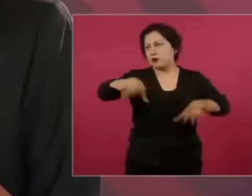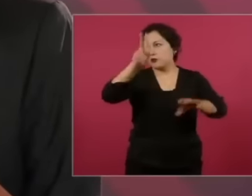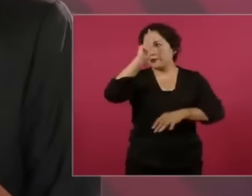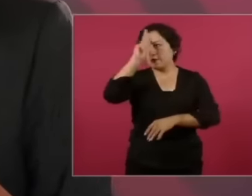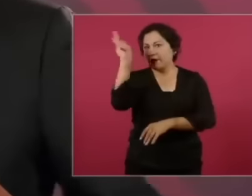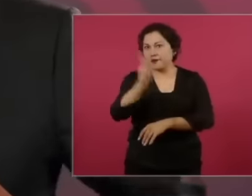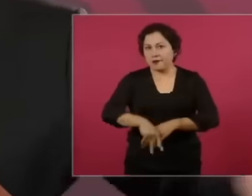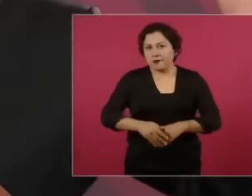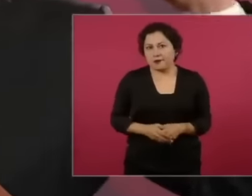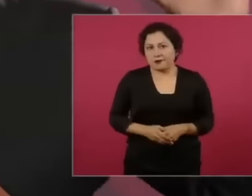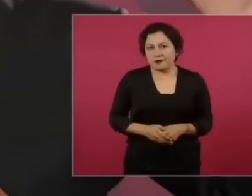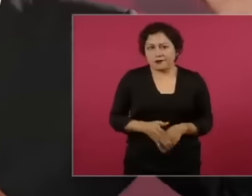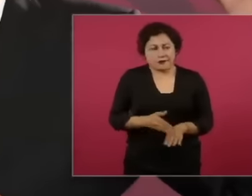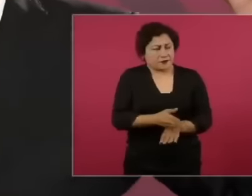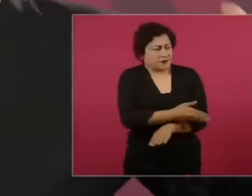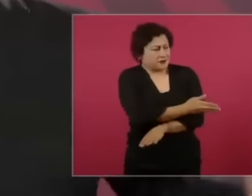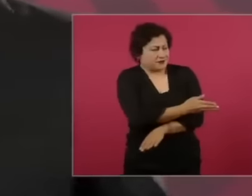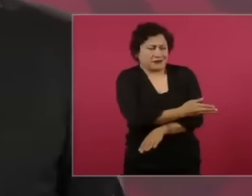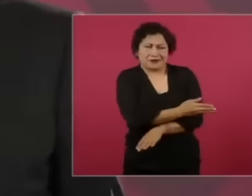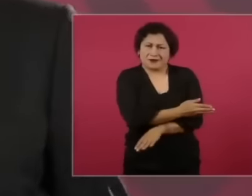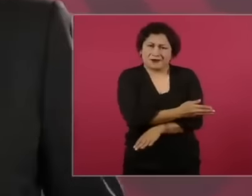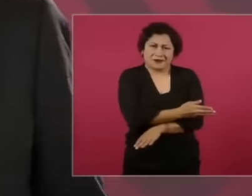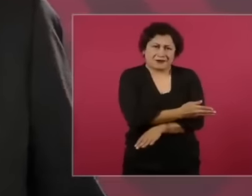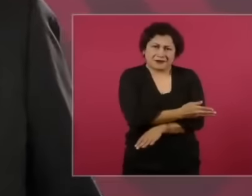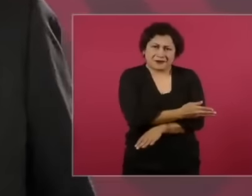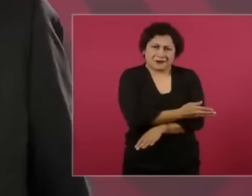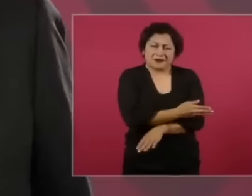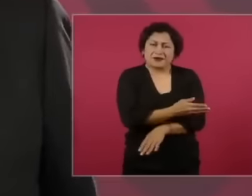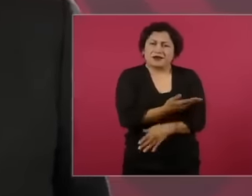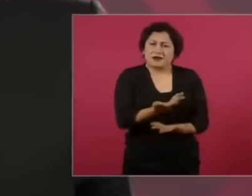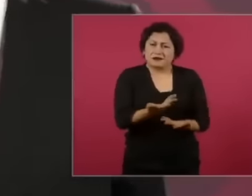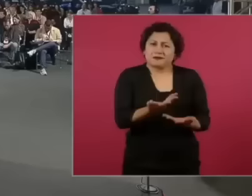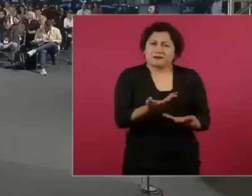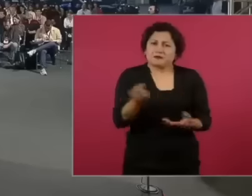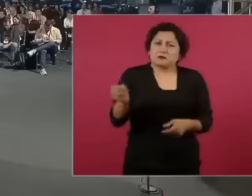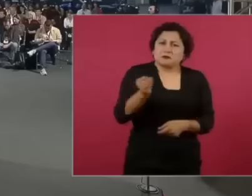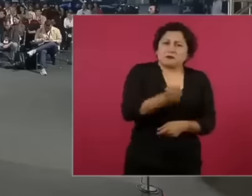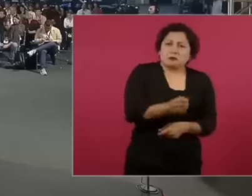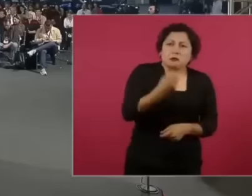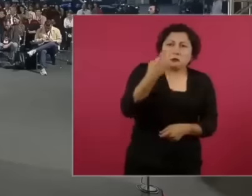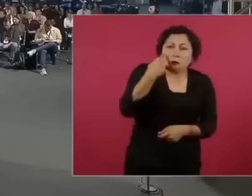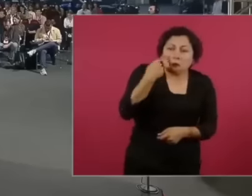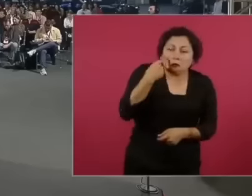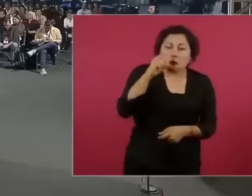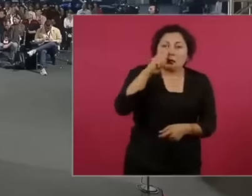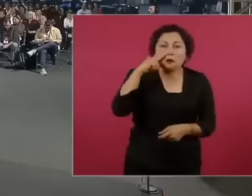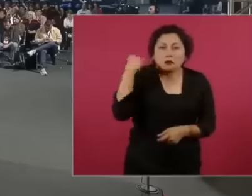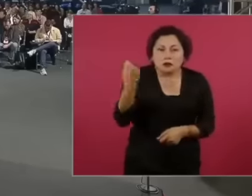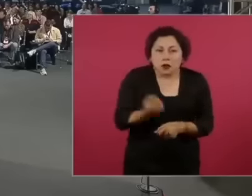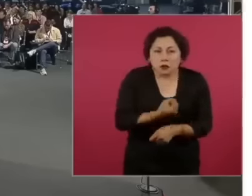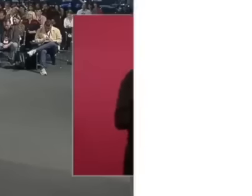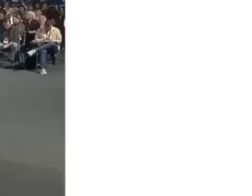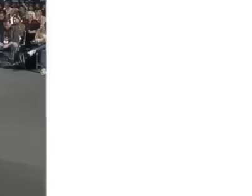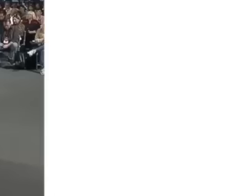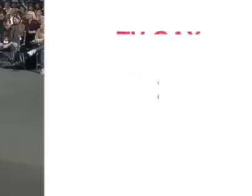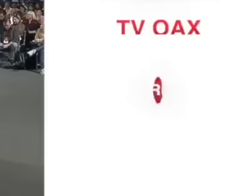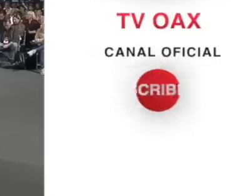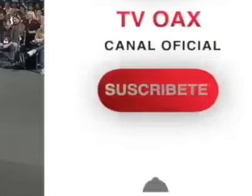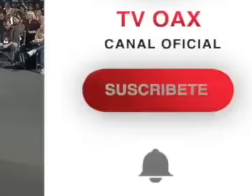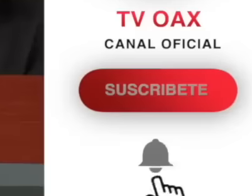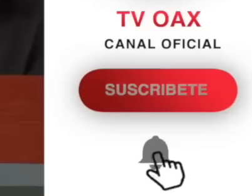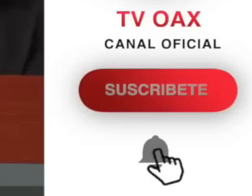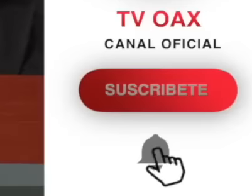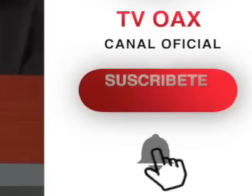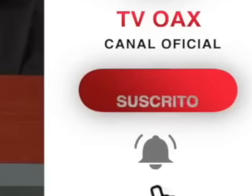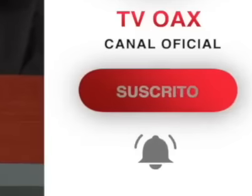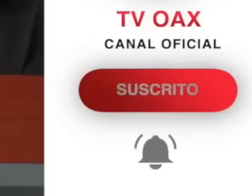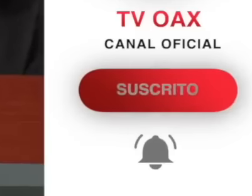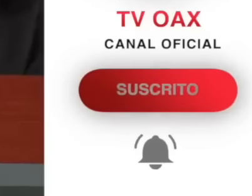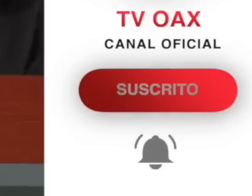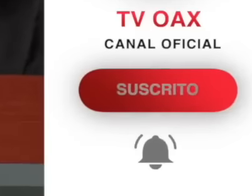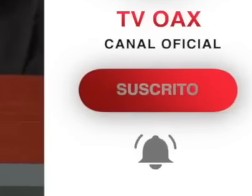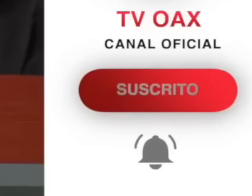and bad things about Zapata and bad things about Villa and bad things about Madero and bad things about General Lázaro